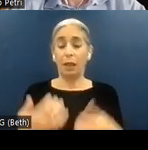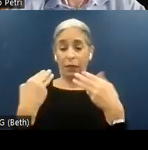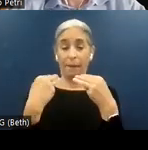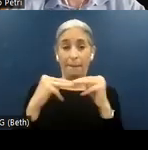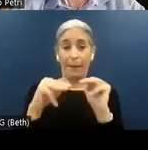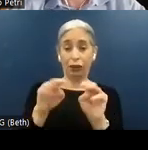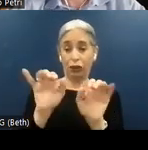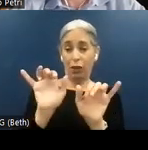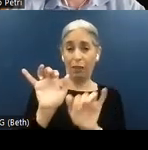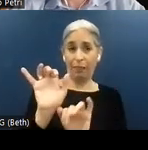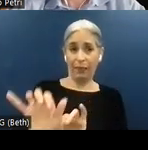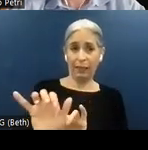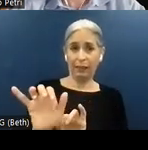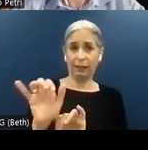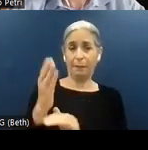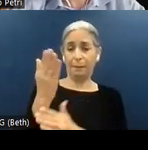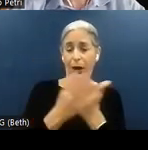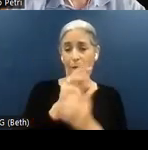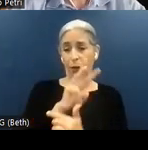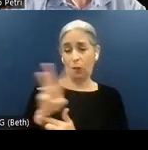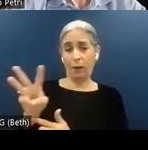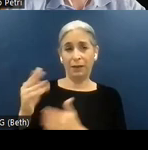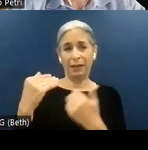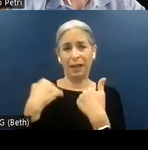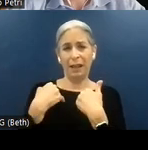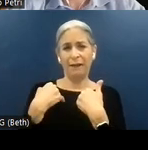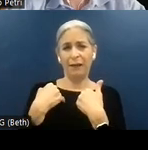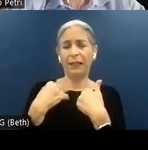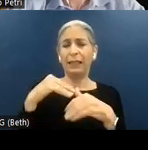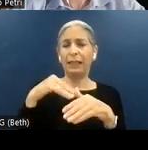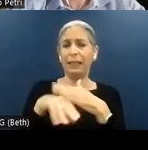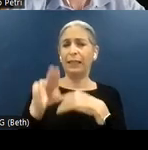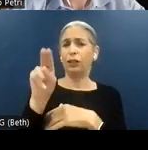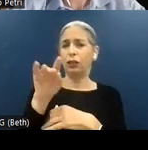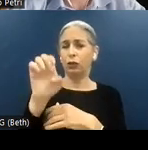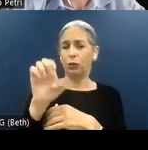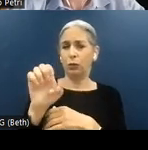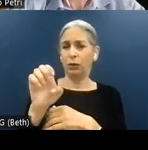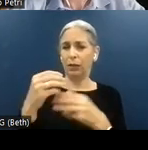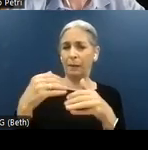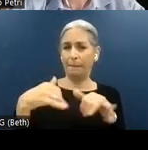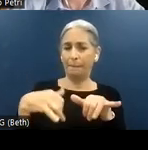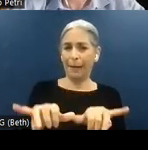measure the status of the website consists of in-use metrics, such as the time, the number